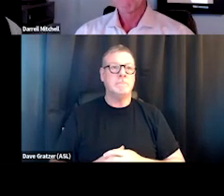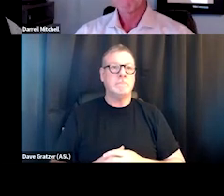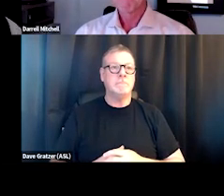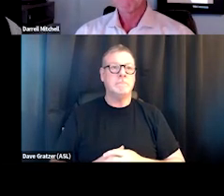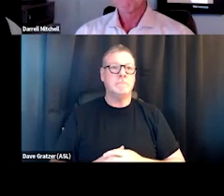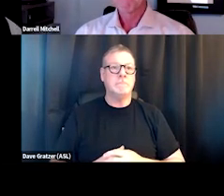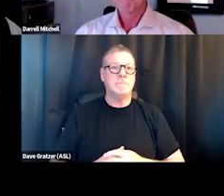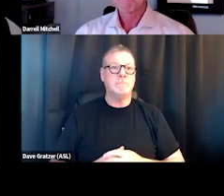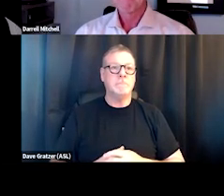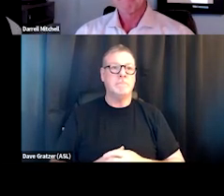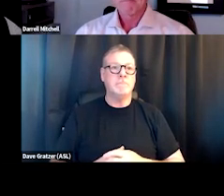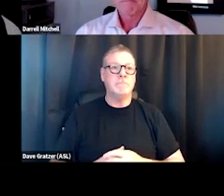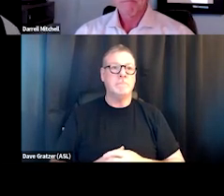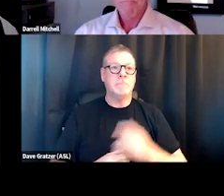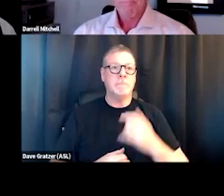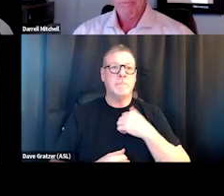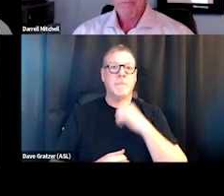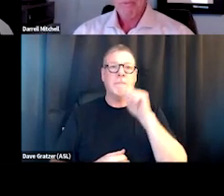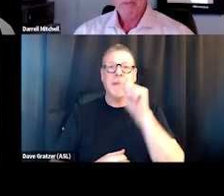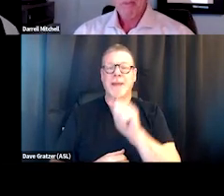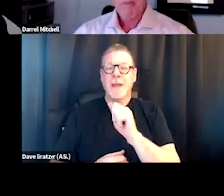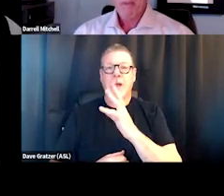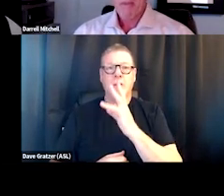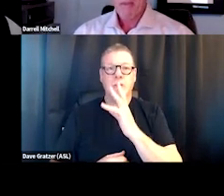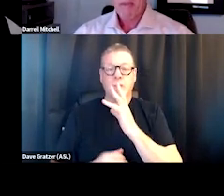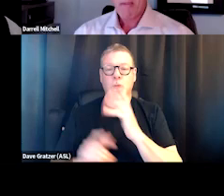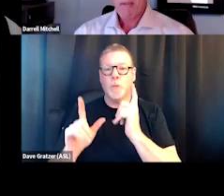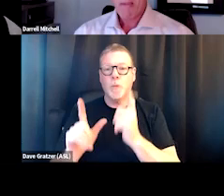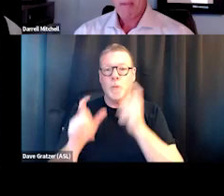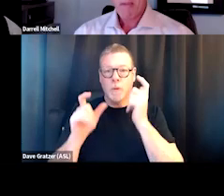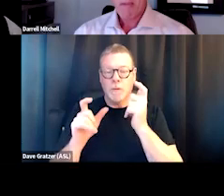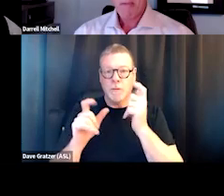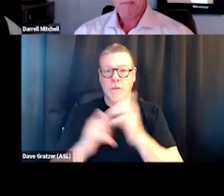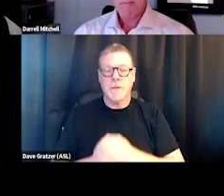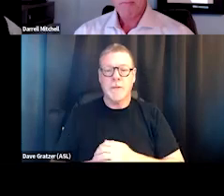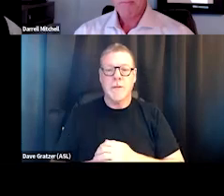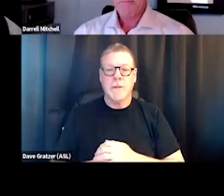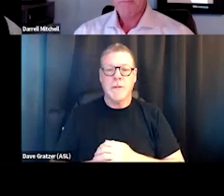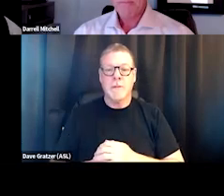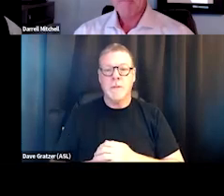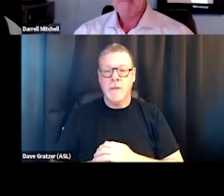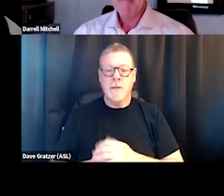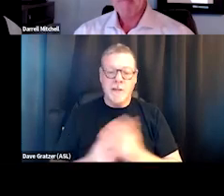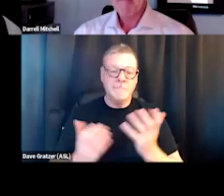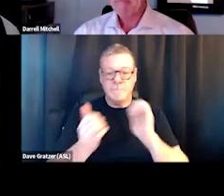[James] I could just talk quickly about, you know, sort of the logistics of creating MOUs,